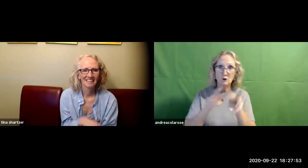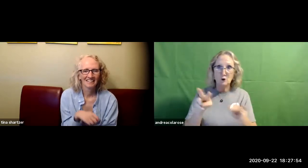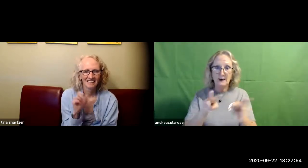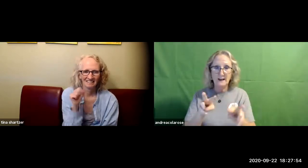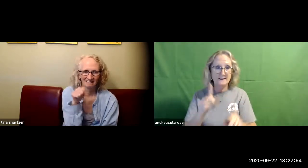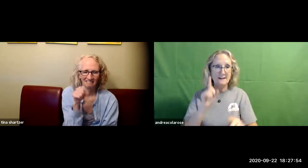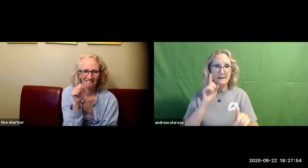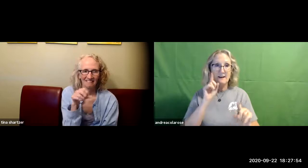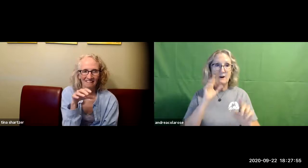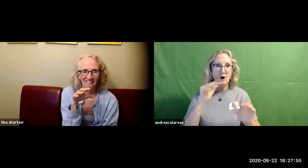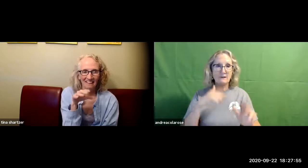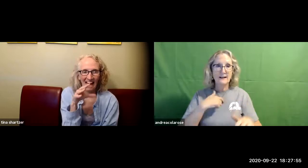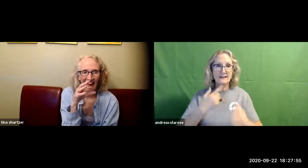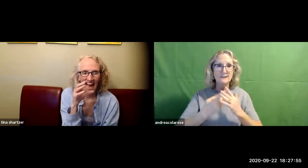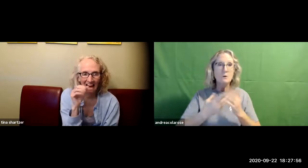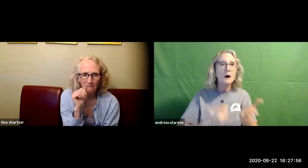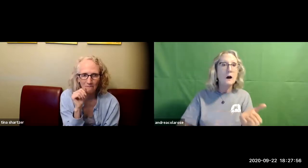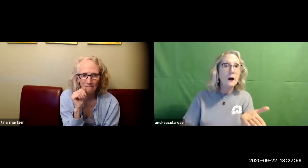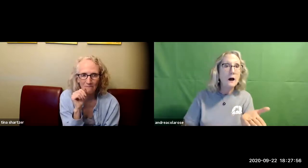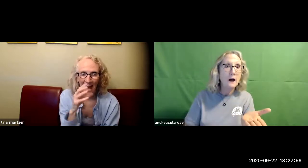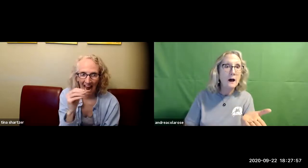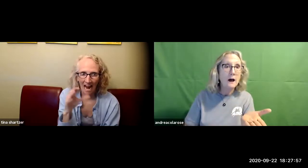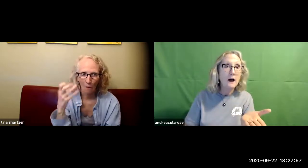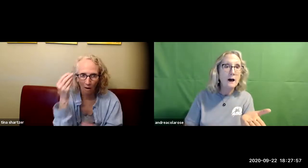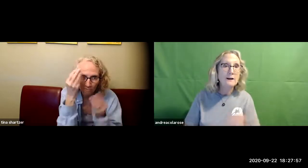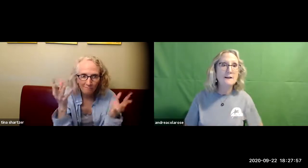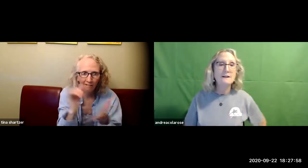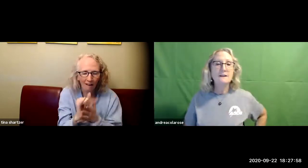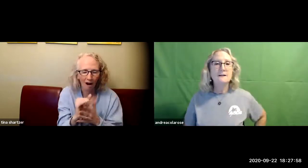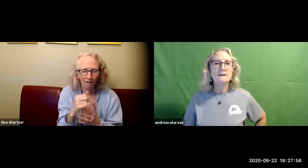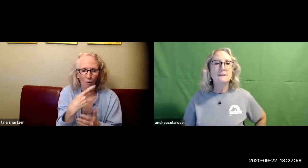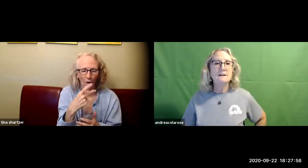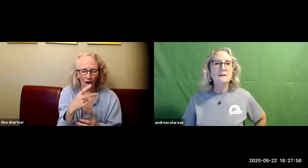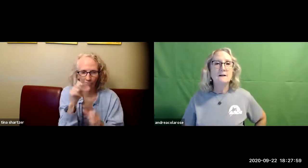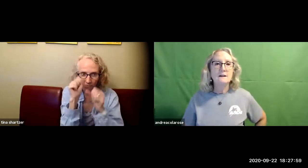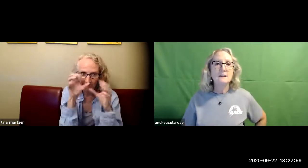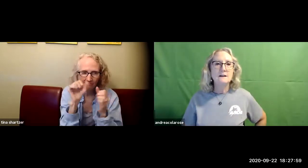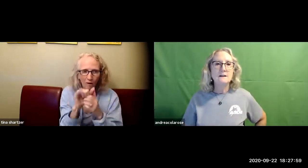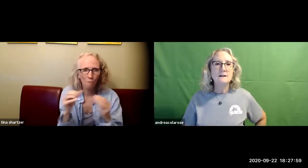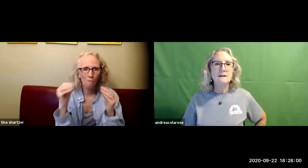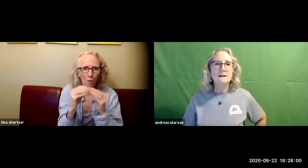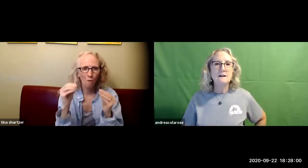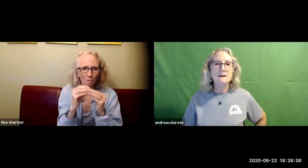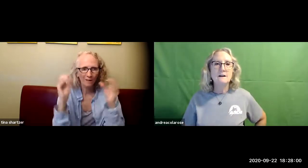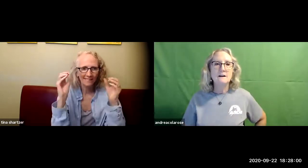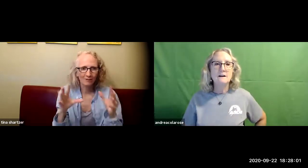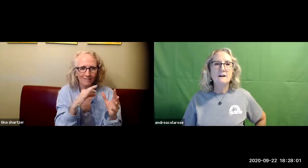different things for you all to peruse and i'll think i'll